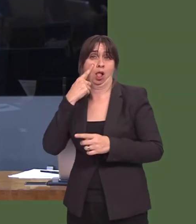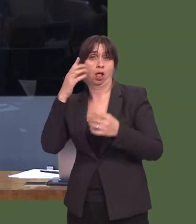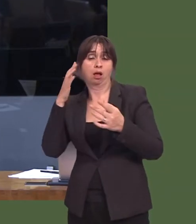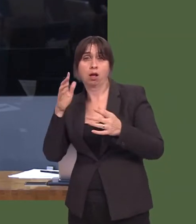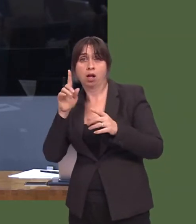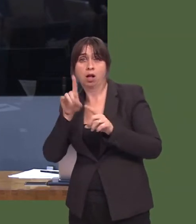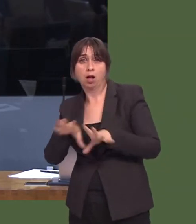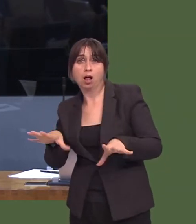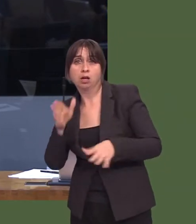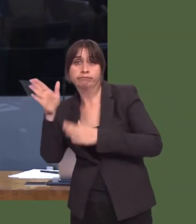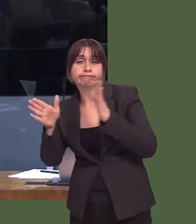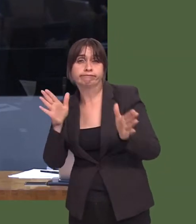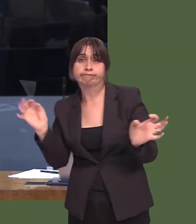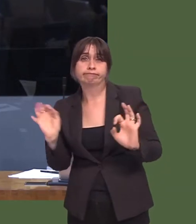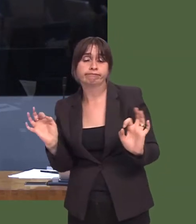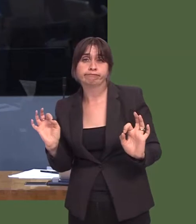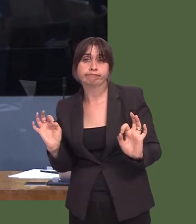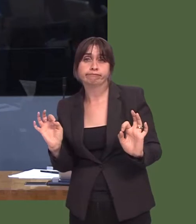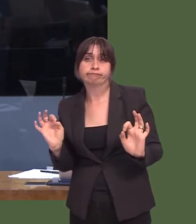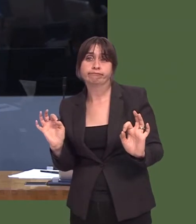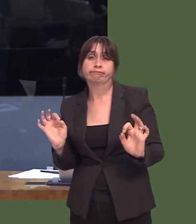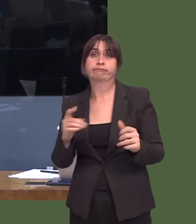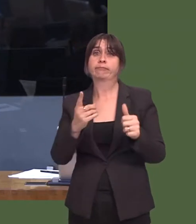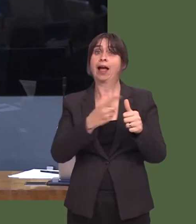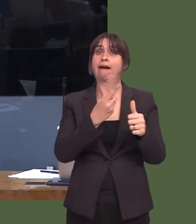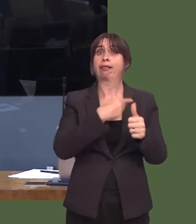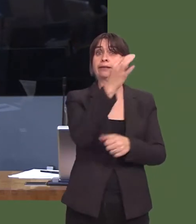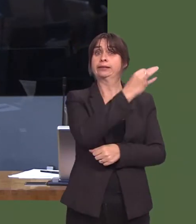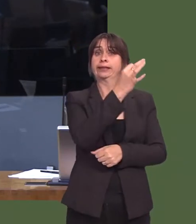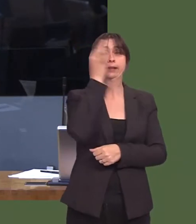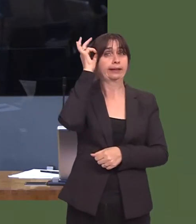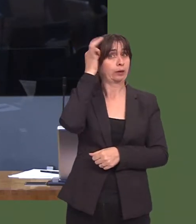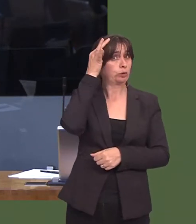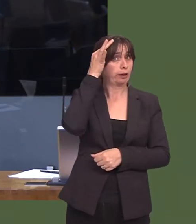MÙn yn sicr yn dweud syín wir, sef maiír hyn sydd wrth wraidd y penderfyniad yma, y